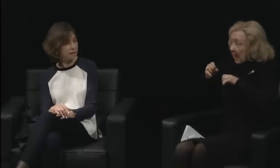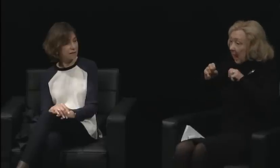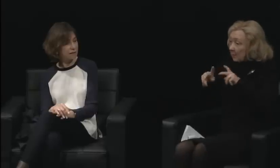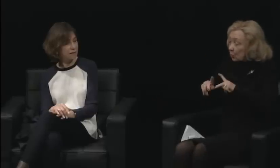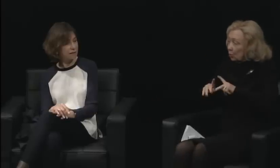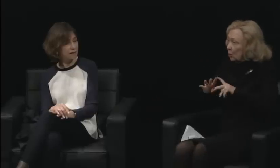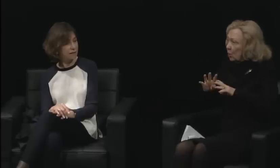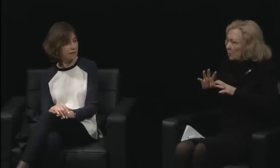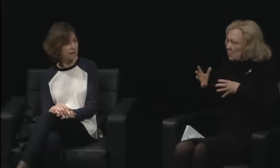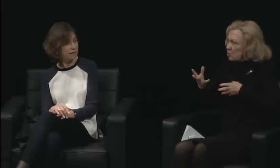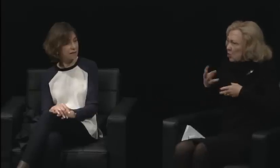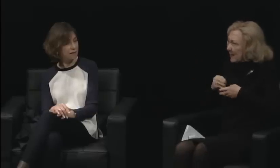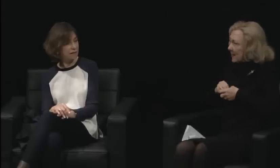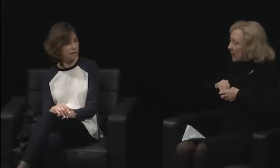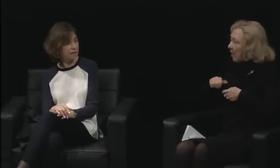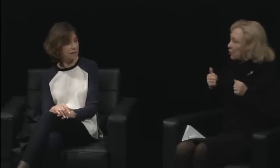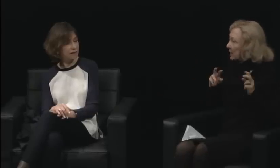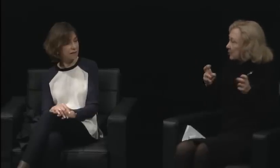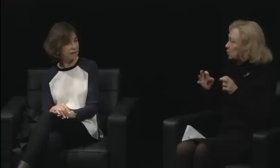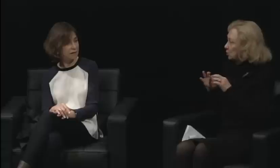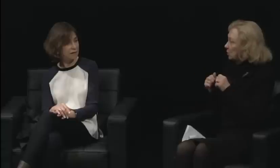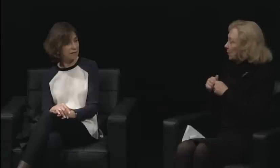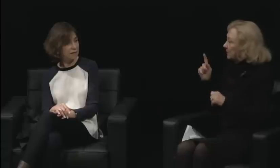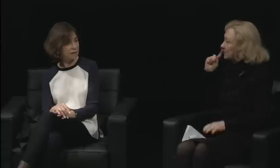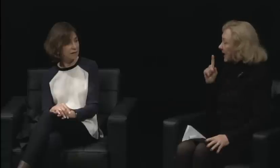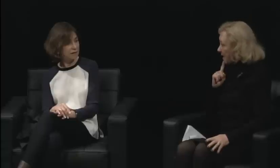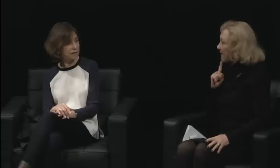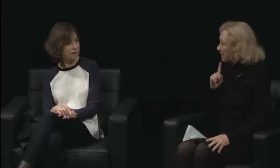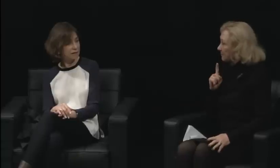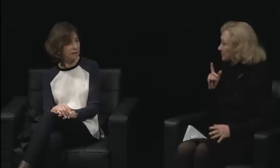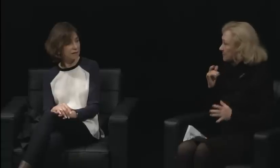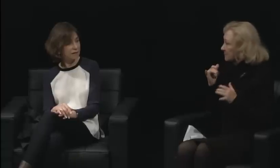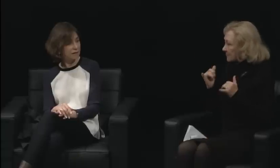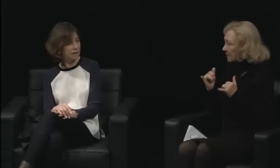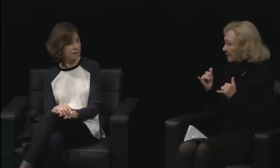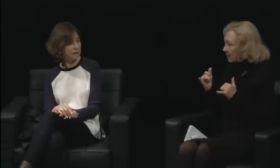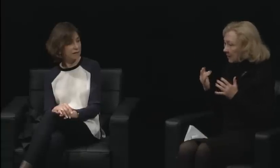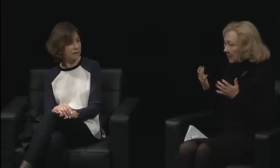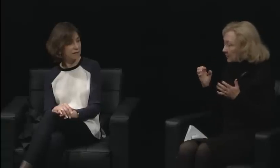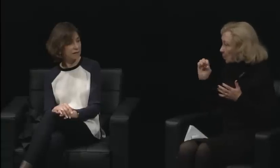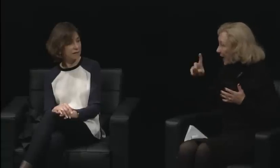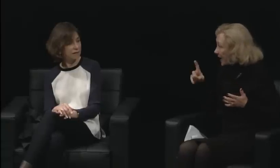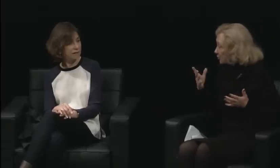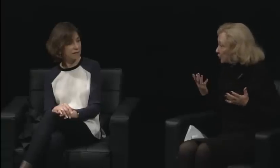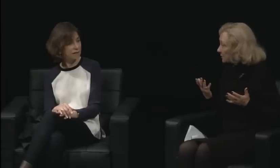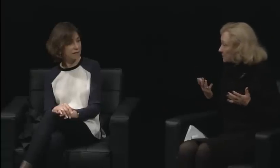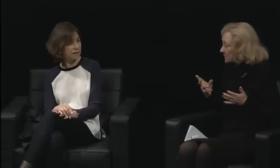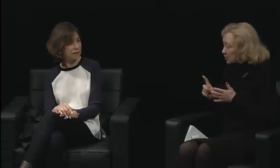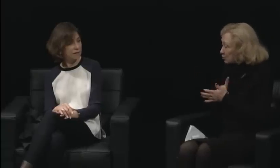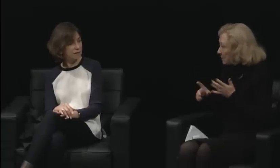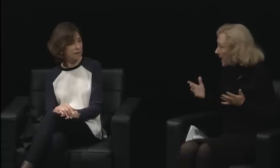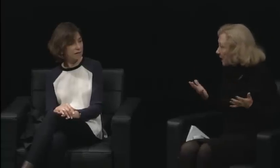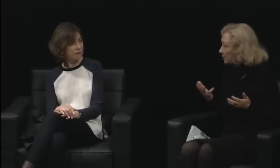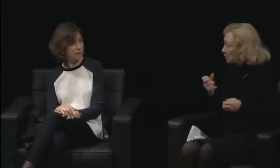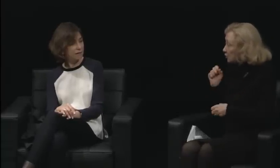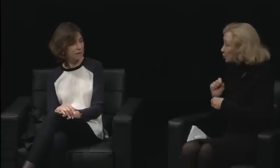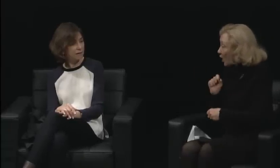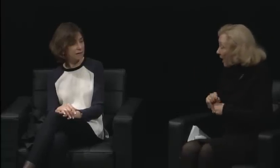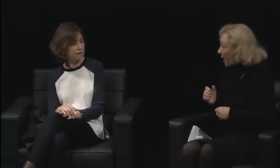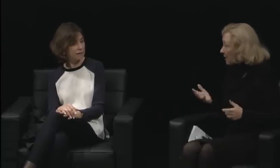and it's time that we really support, promote, and help become cheerleaders and cheer each other on,